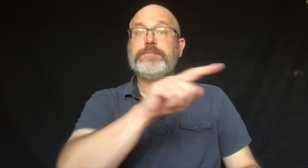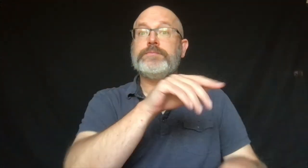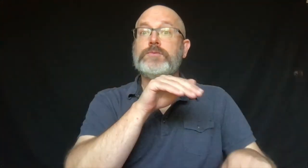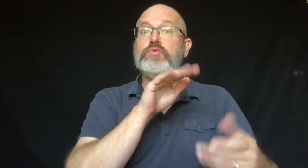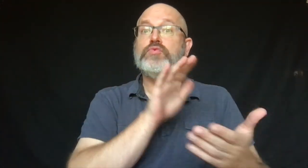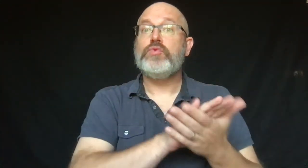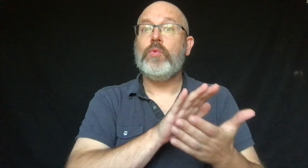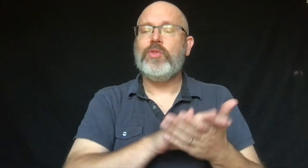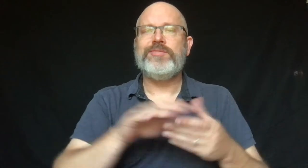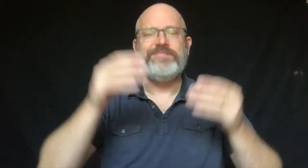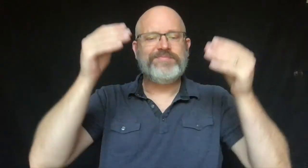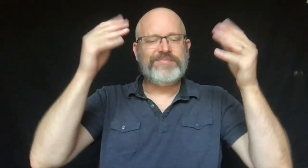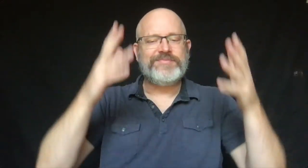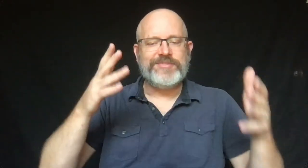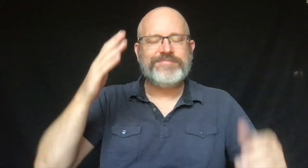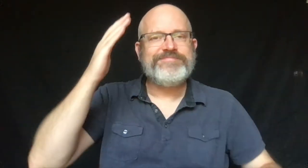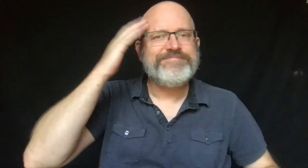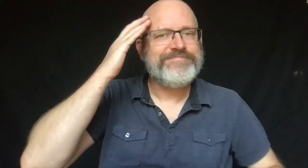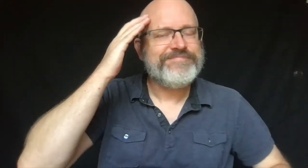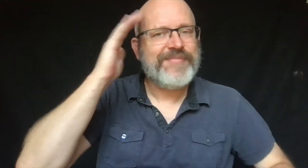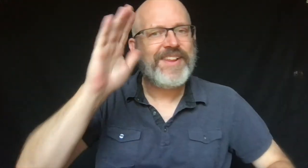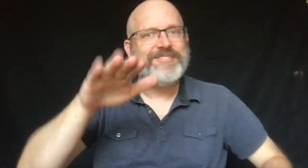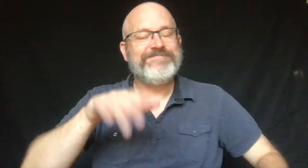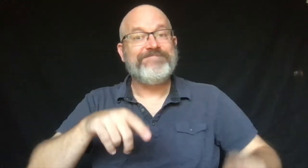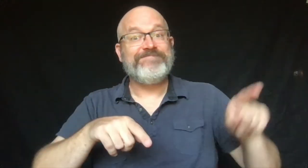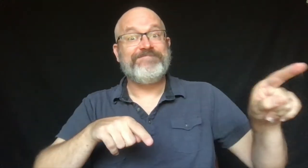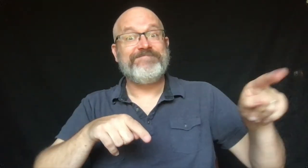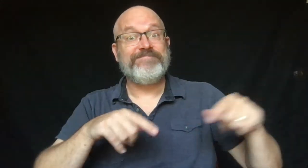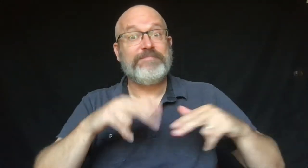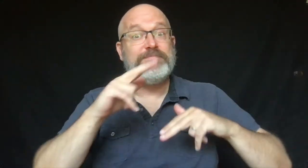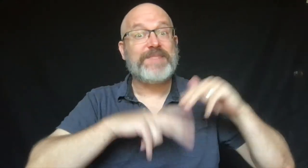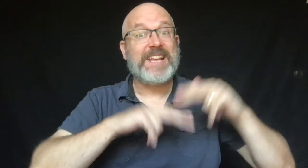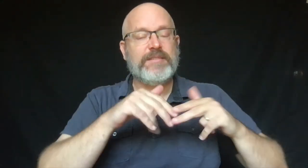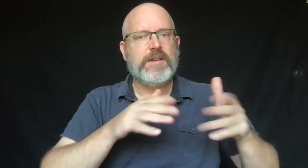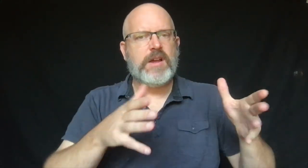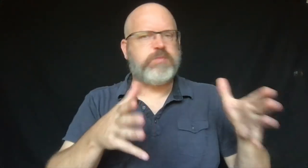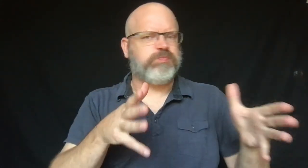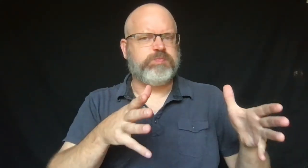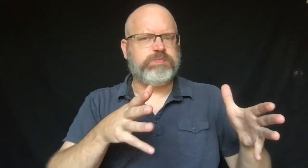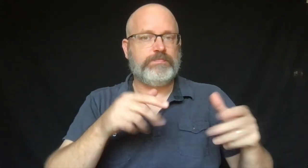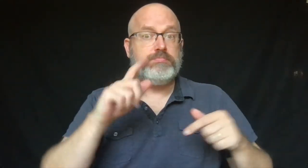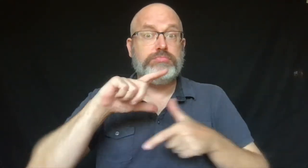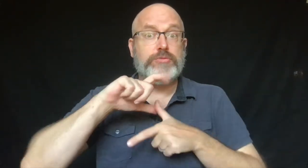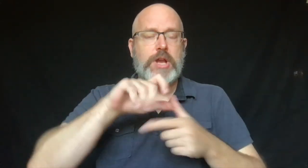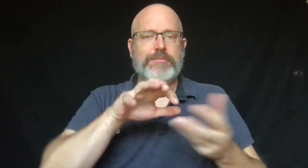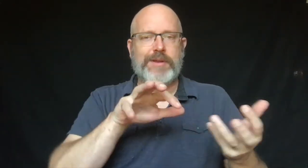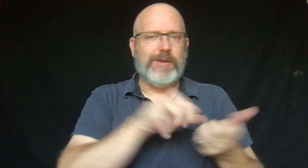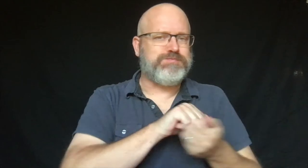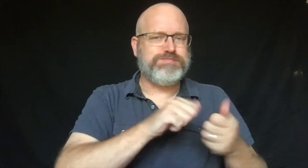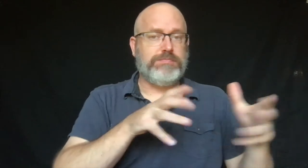At school, the teachers said that even though the tornado was over,